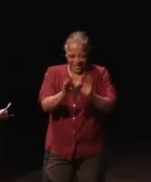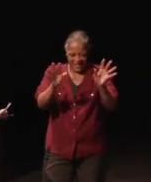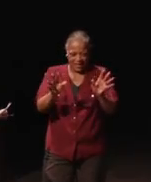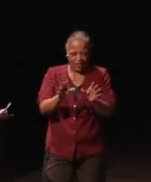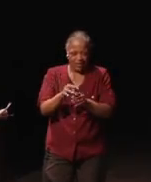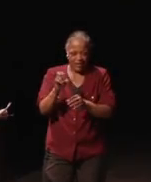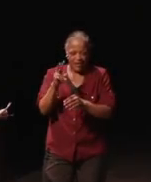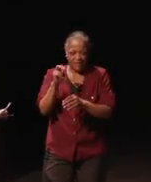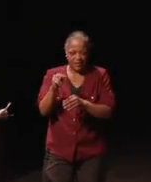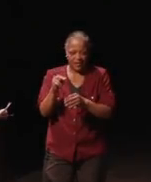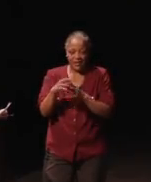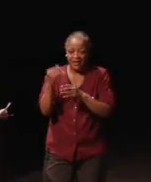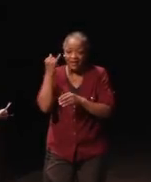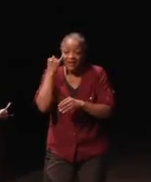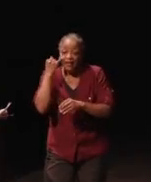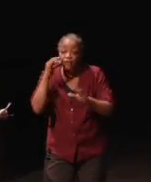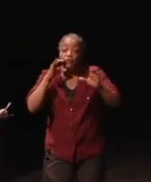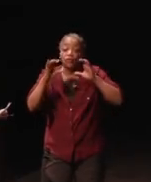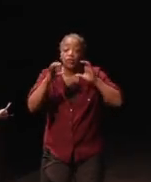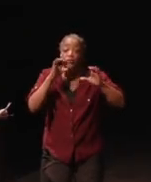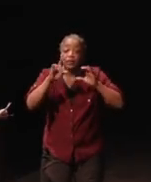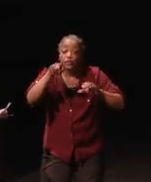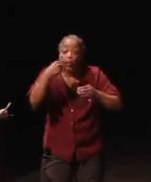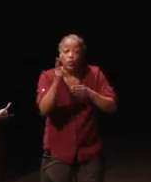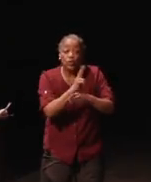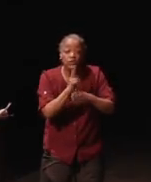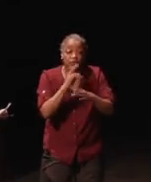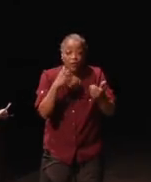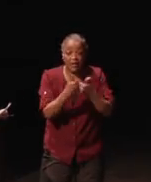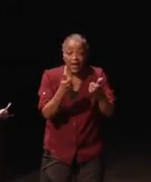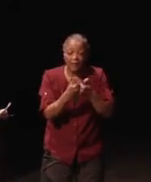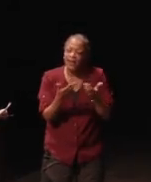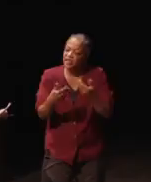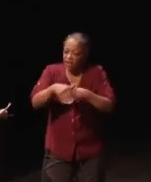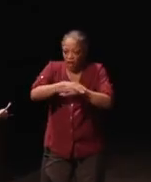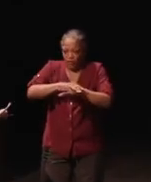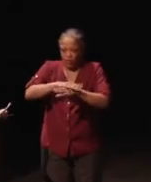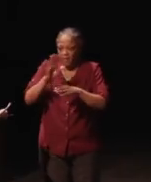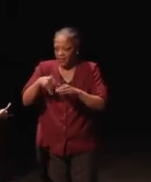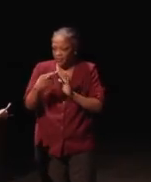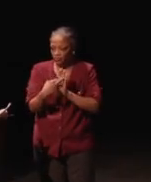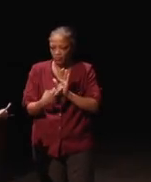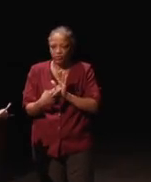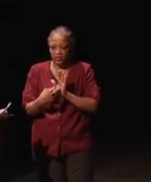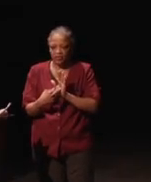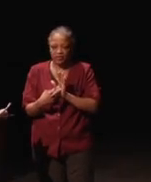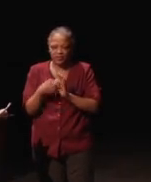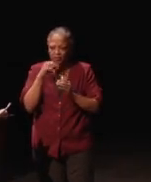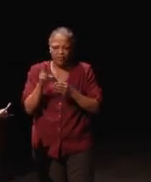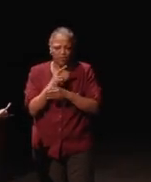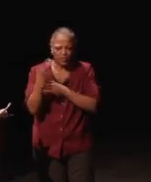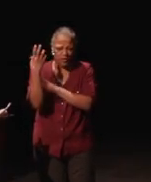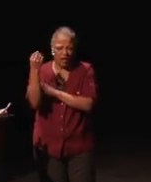if communication is only being used for gamingM it's covered. So, it didn't have to be used for outside purposes.